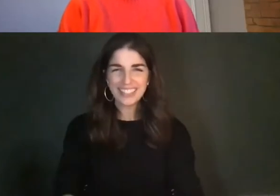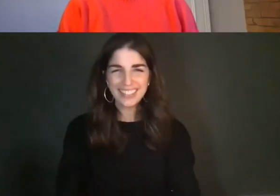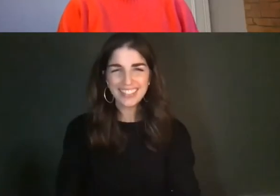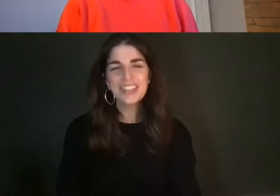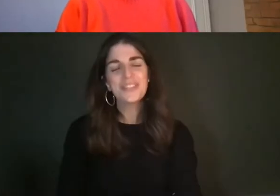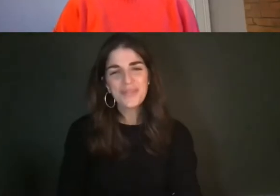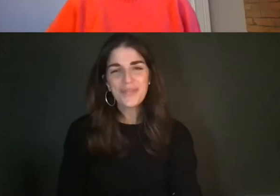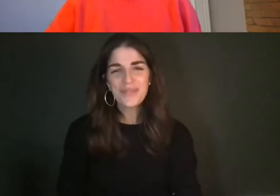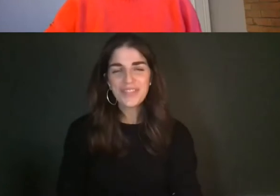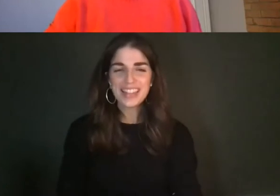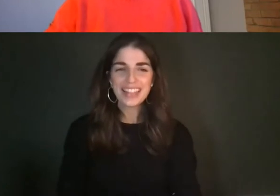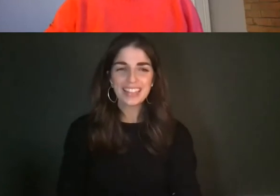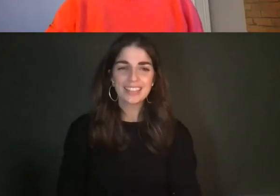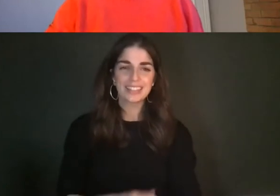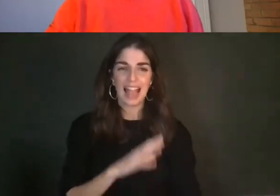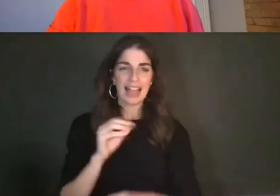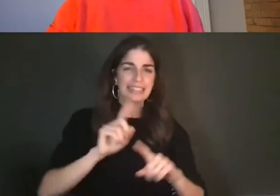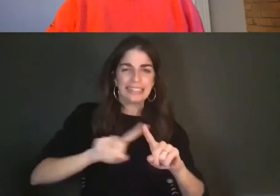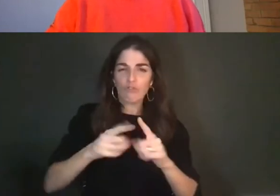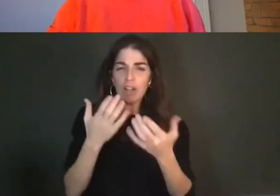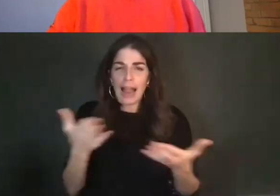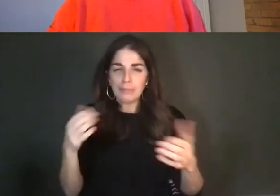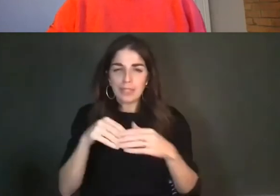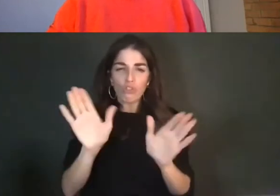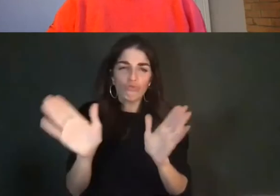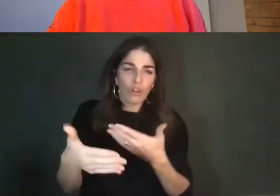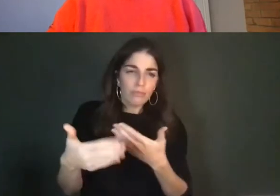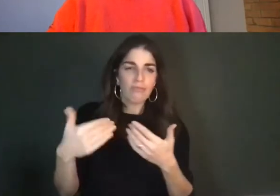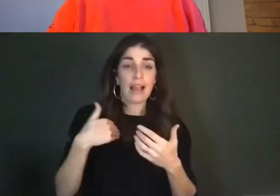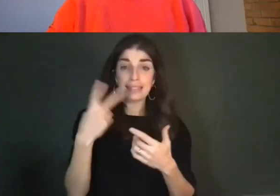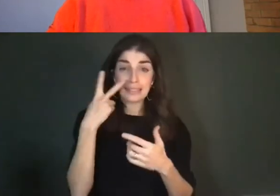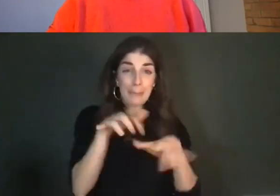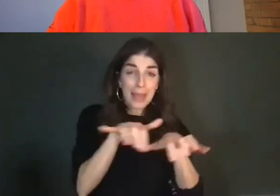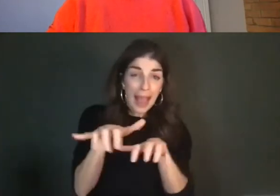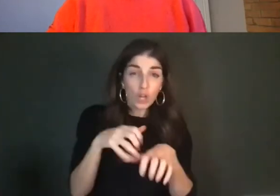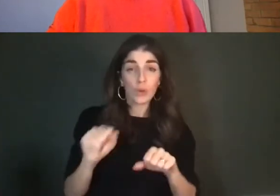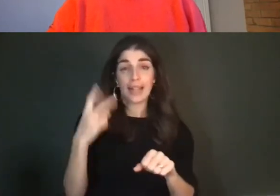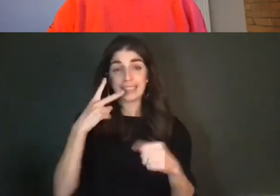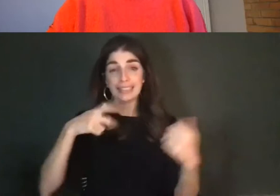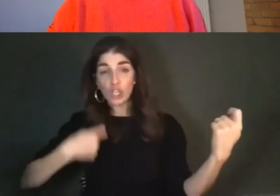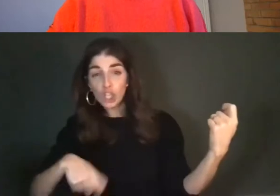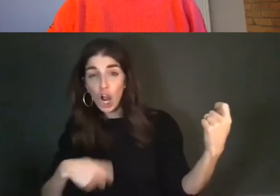is various items in the room, including a piano, a guitar case, family photos, Hanukkah